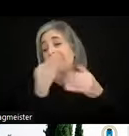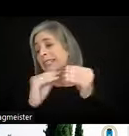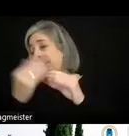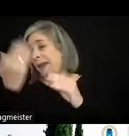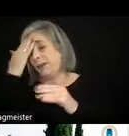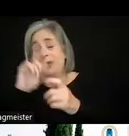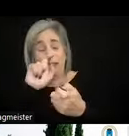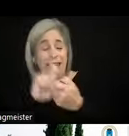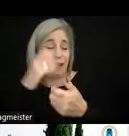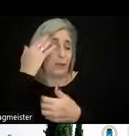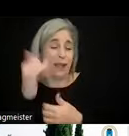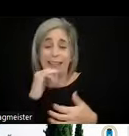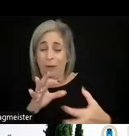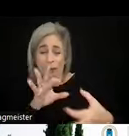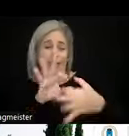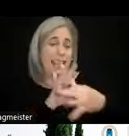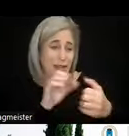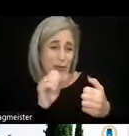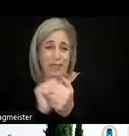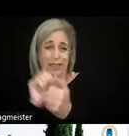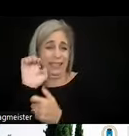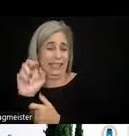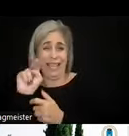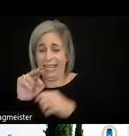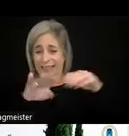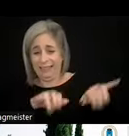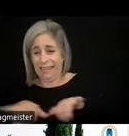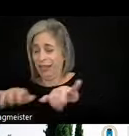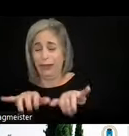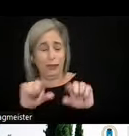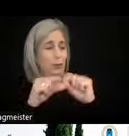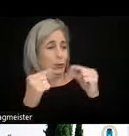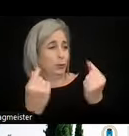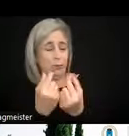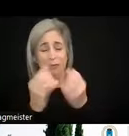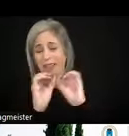has no relation to the content or the group dealing with it, nothing. It's just a number.